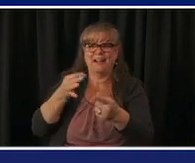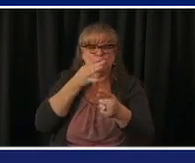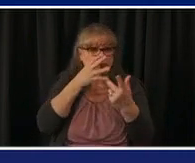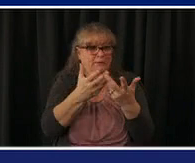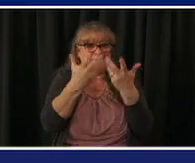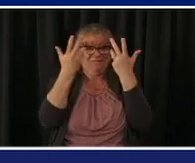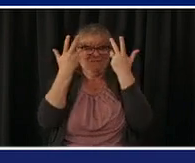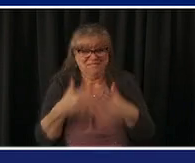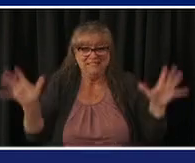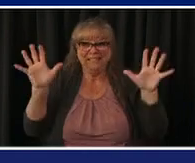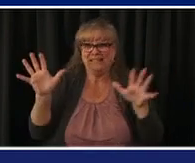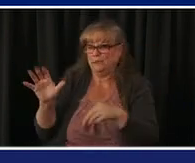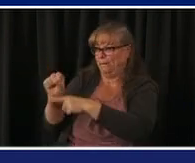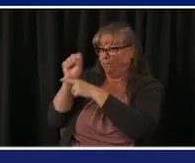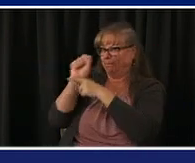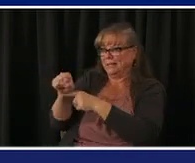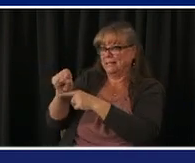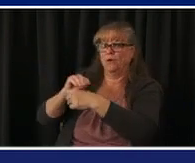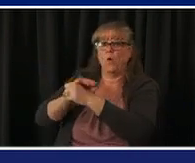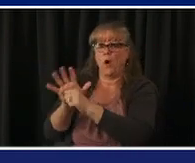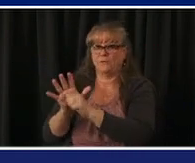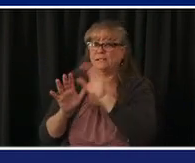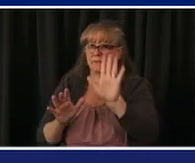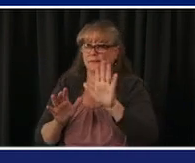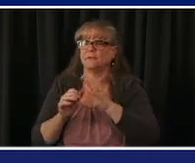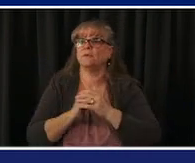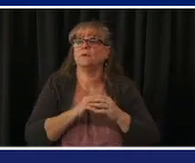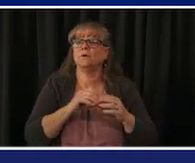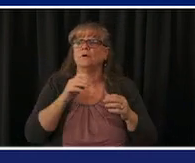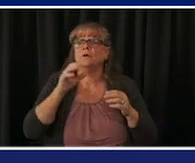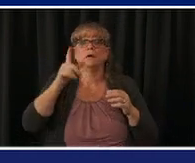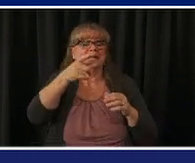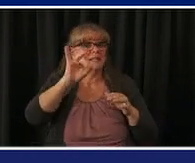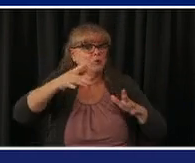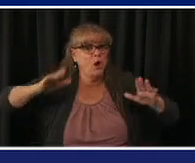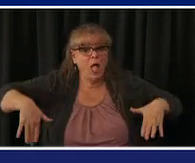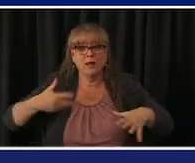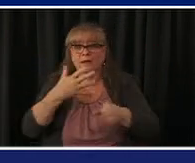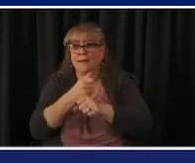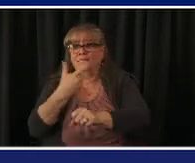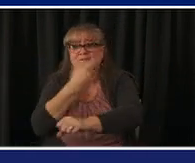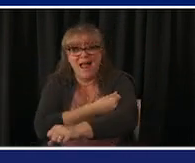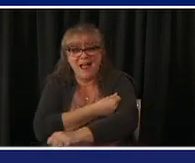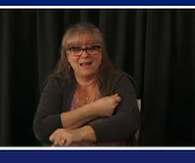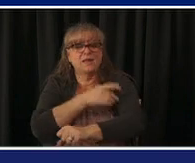haven't been vaccinated especially wear a mask avoid socializing with others if you have been